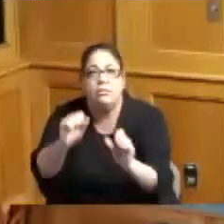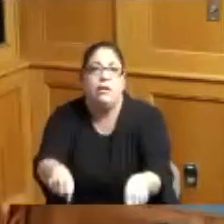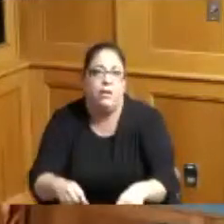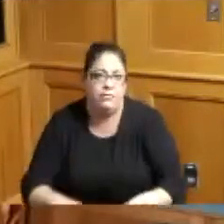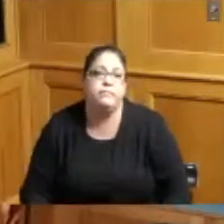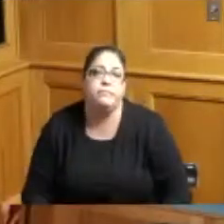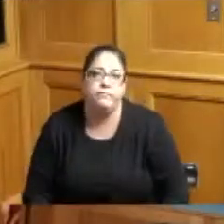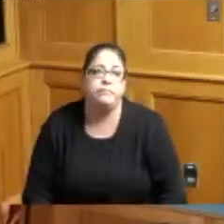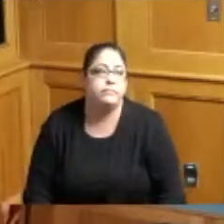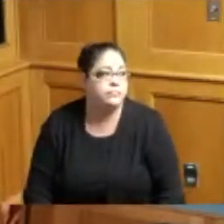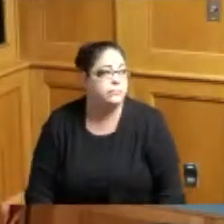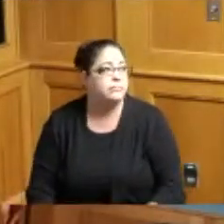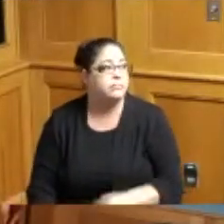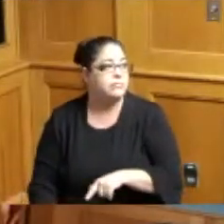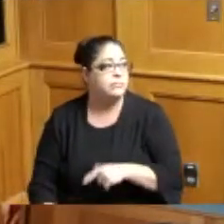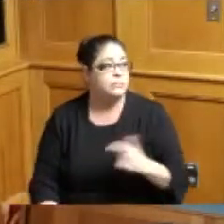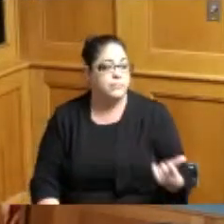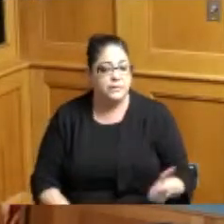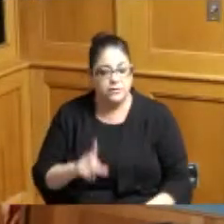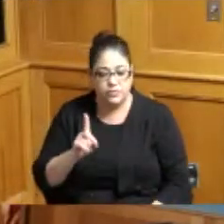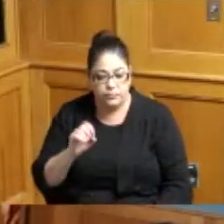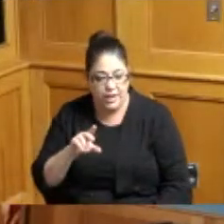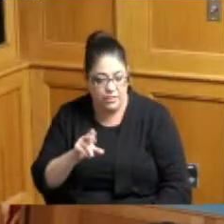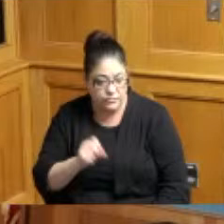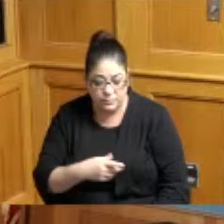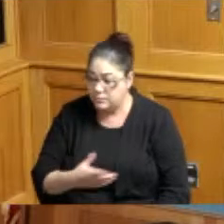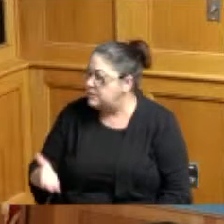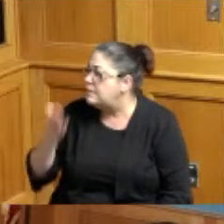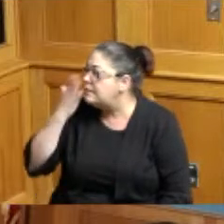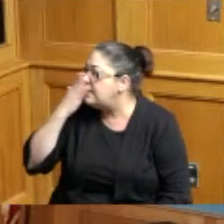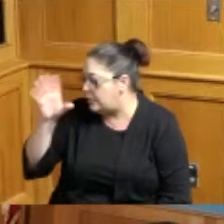Commissioner Driehaus thank you and thank you Madam President for bringing this to our attention